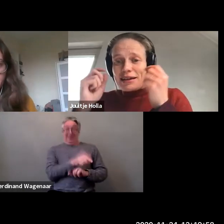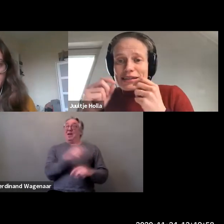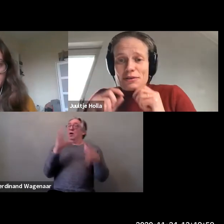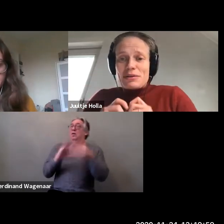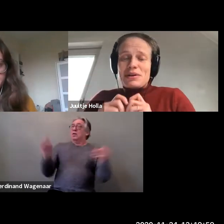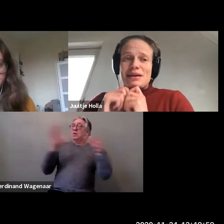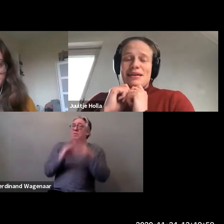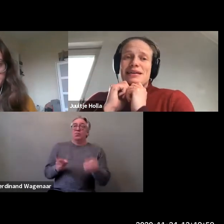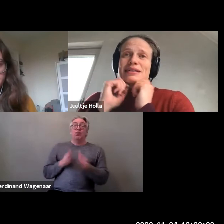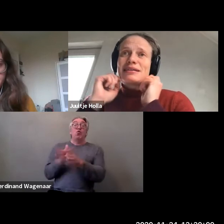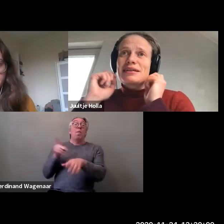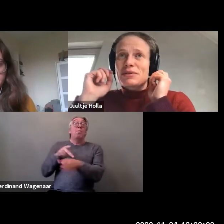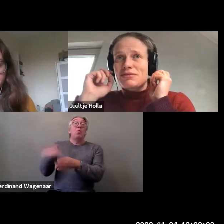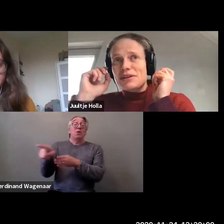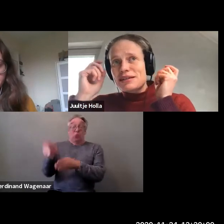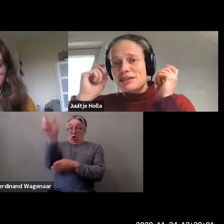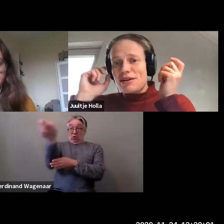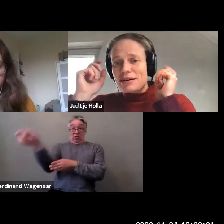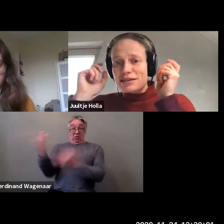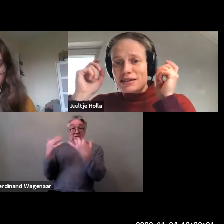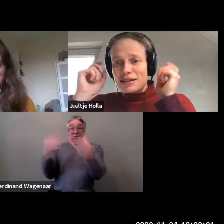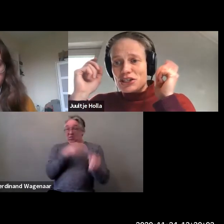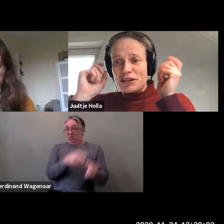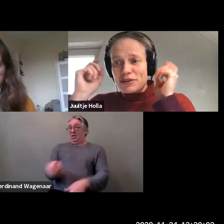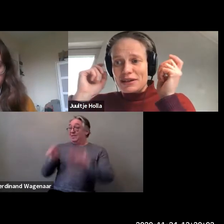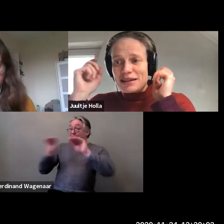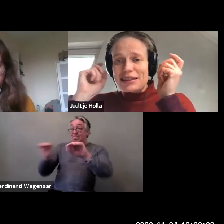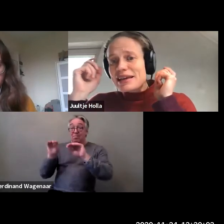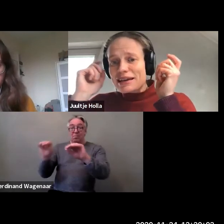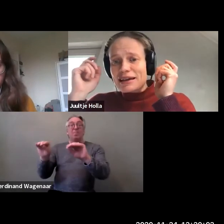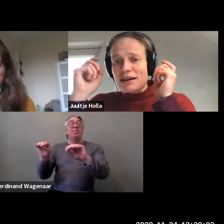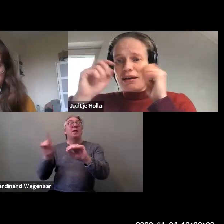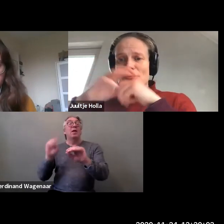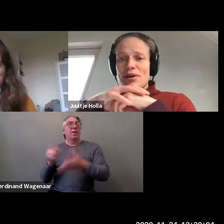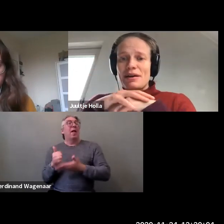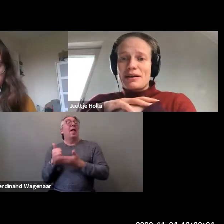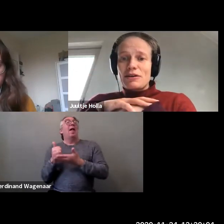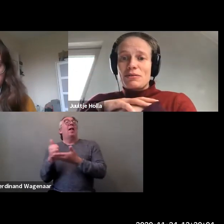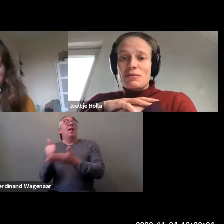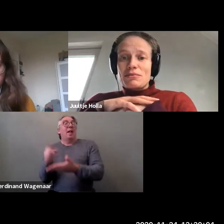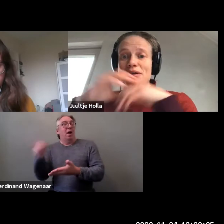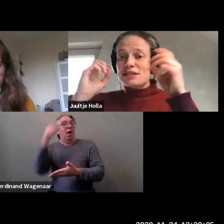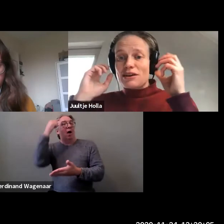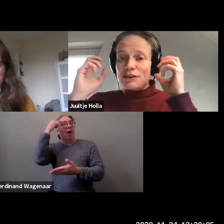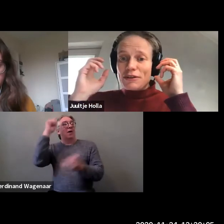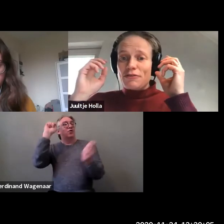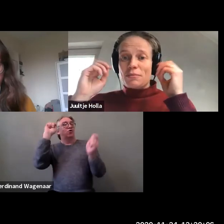that's the only way I think that we can start seeing a shift in thinking where, you know, we can start shifting from.